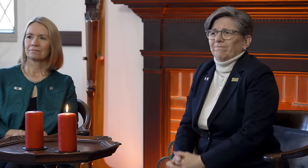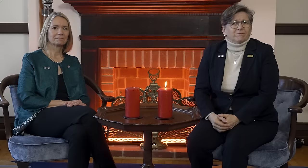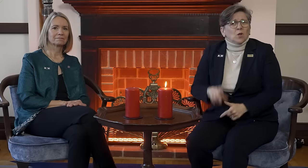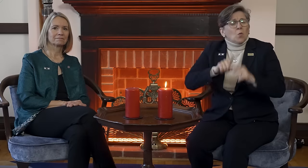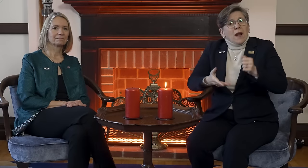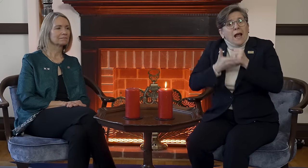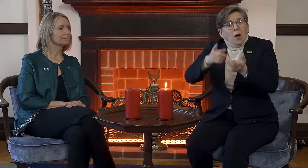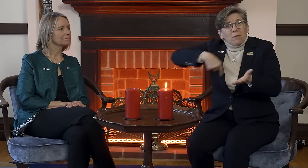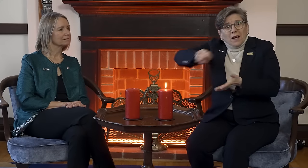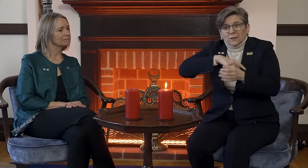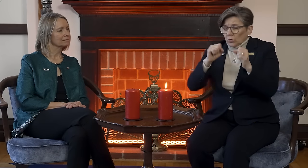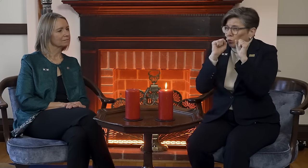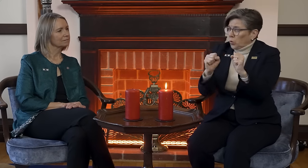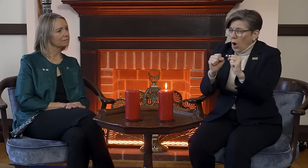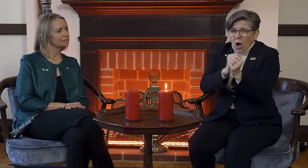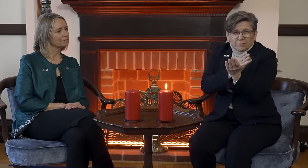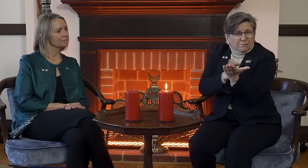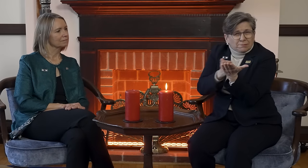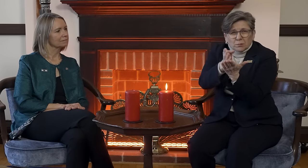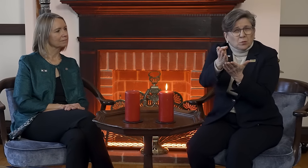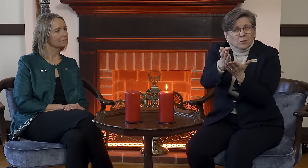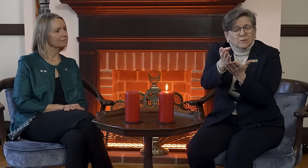What keeps us strong and helps us through